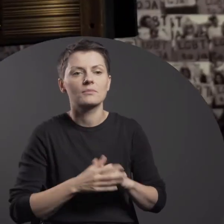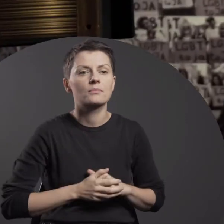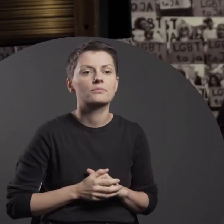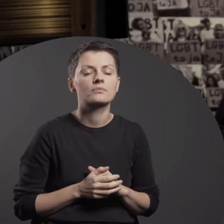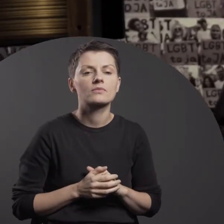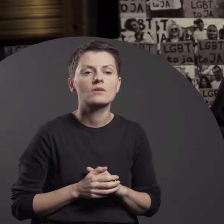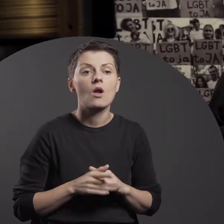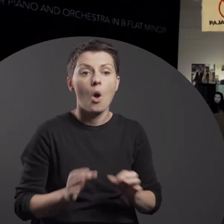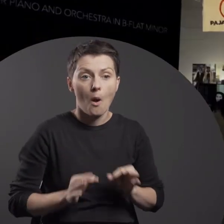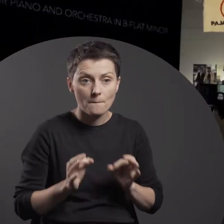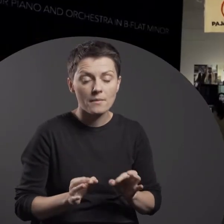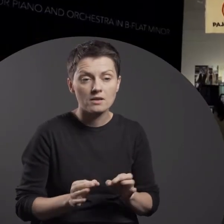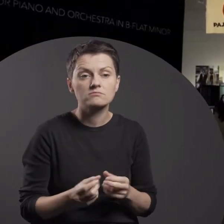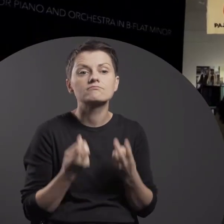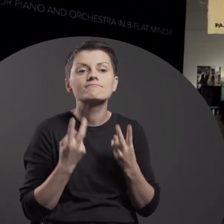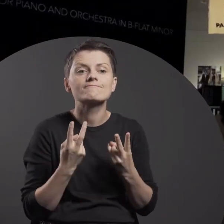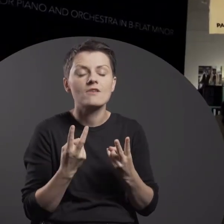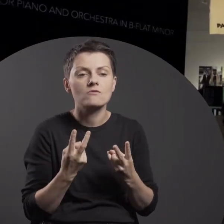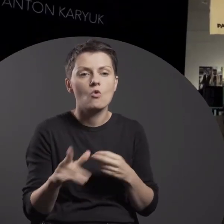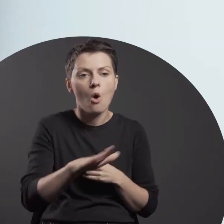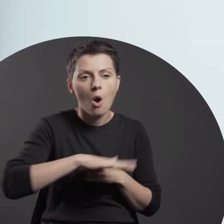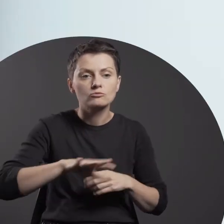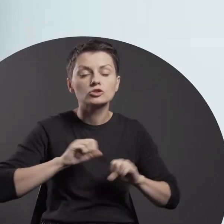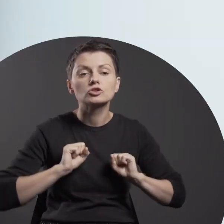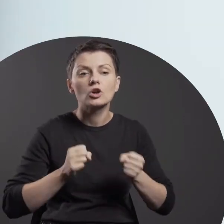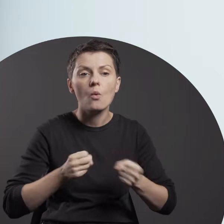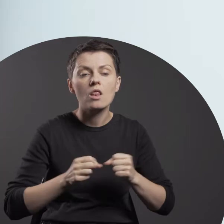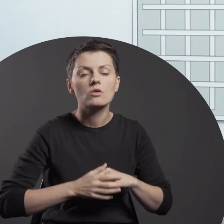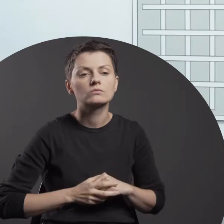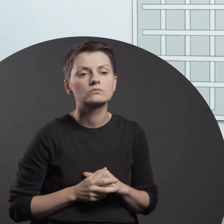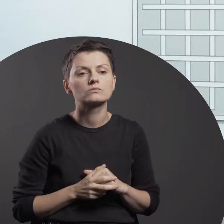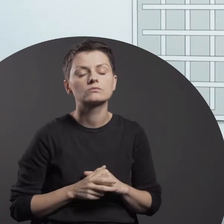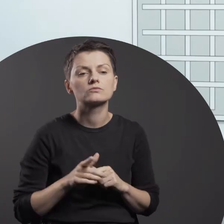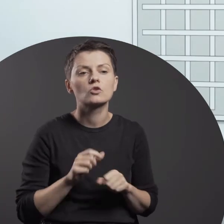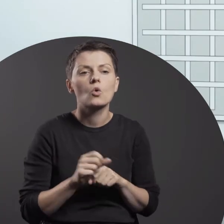At present, what constitutes an important aspect of our activities